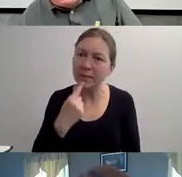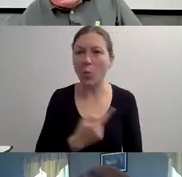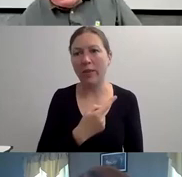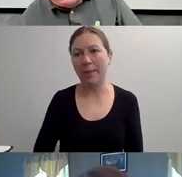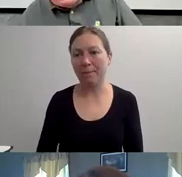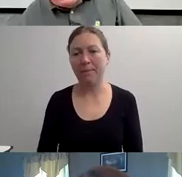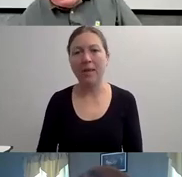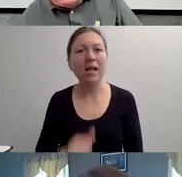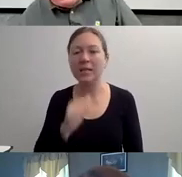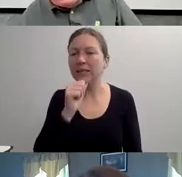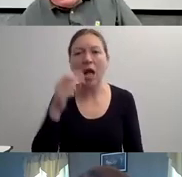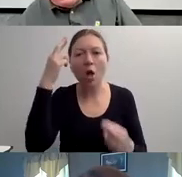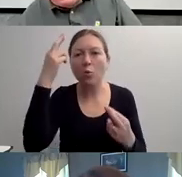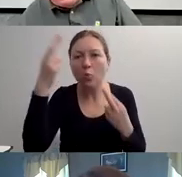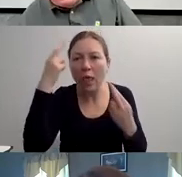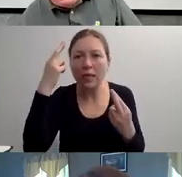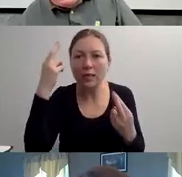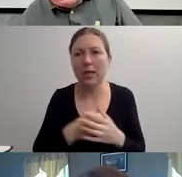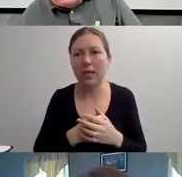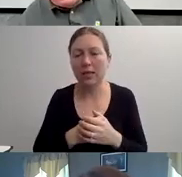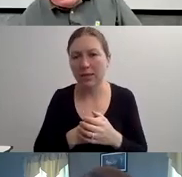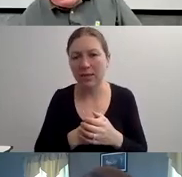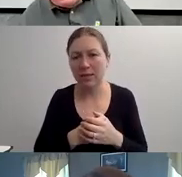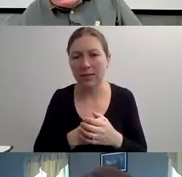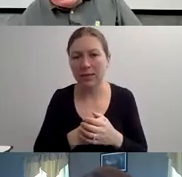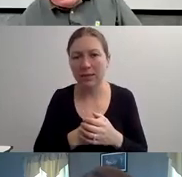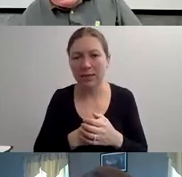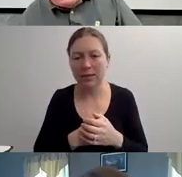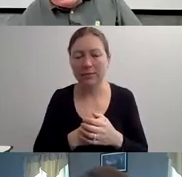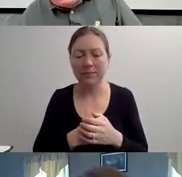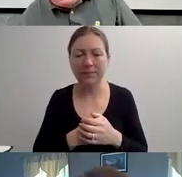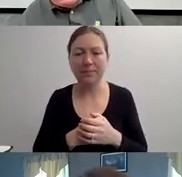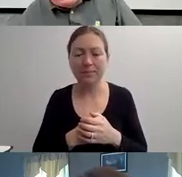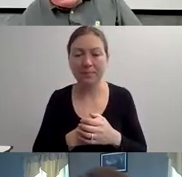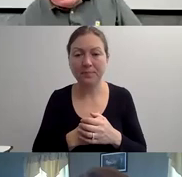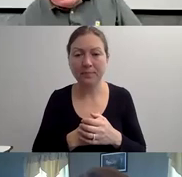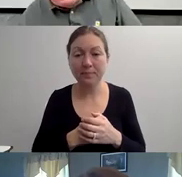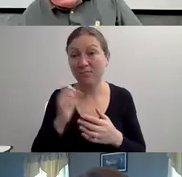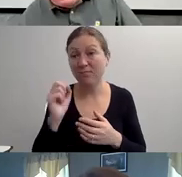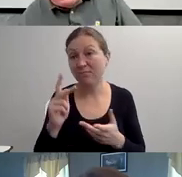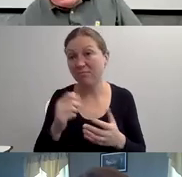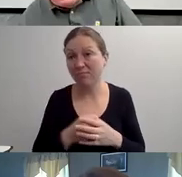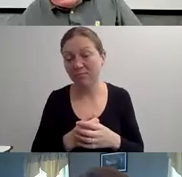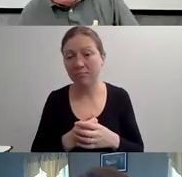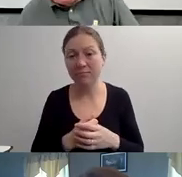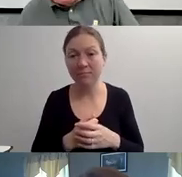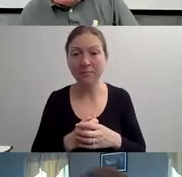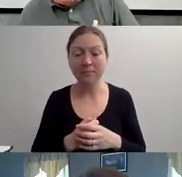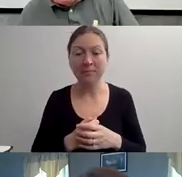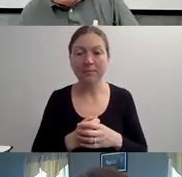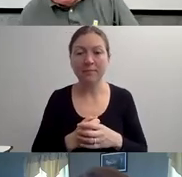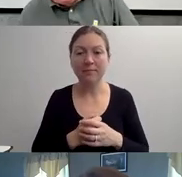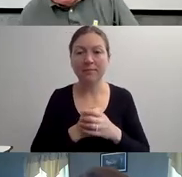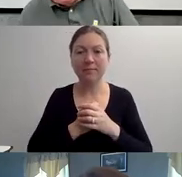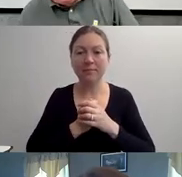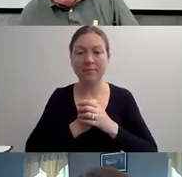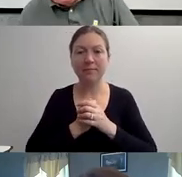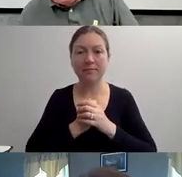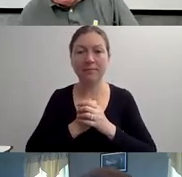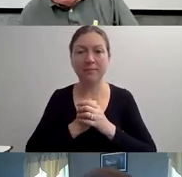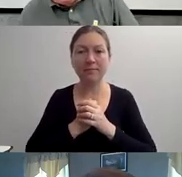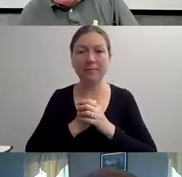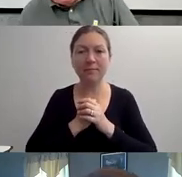SO JUST THINK ABOUT THAT AND WE'LL ADDRESS THAT LATER ON IN THE PRESENTATION.